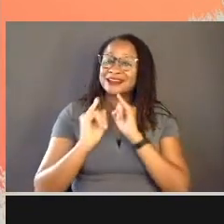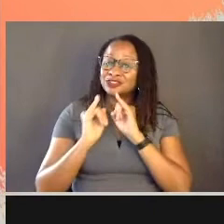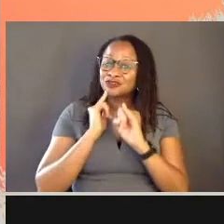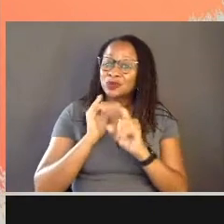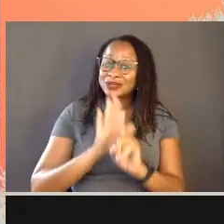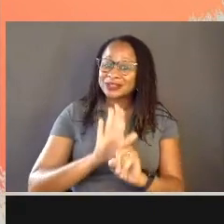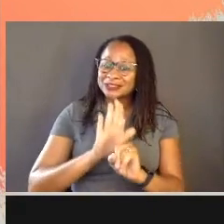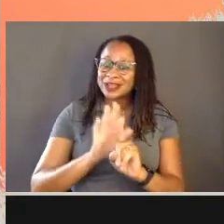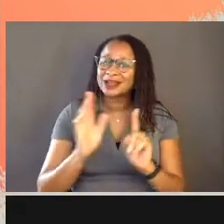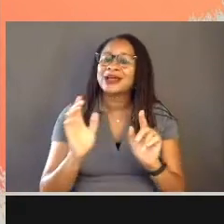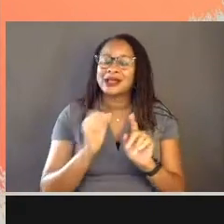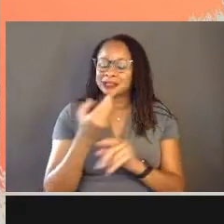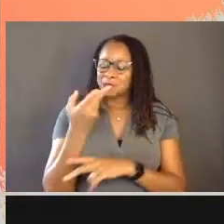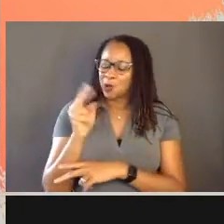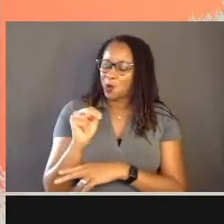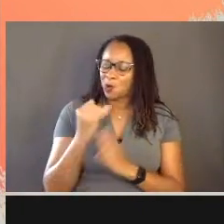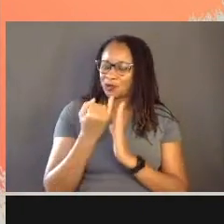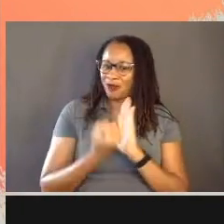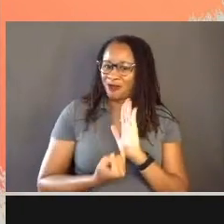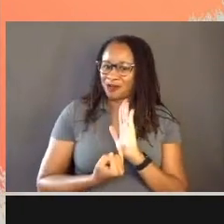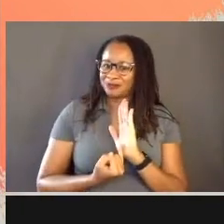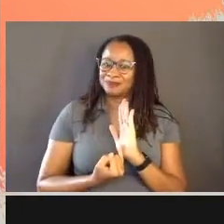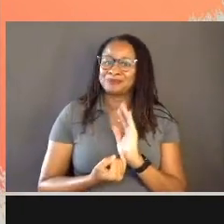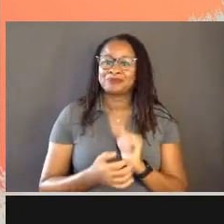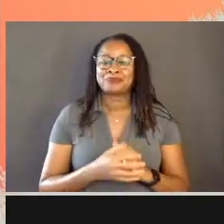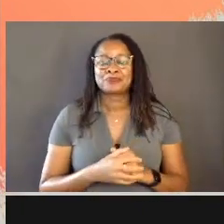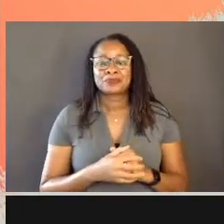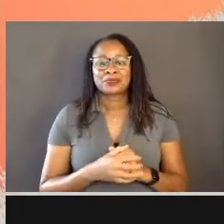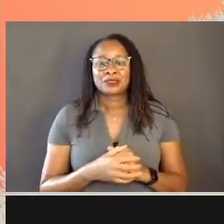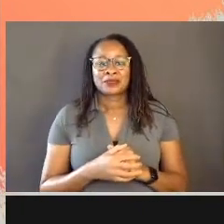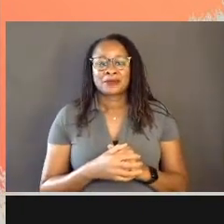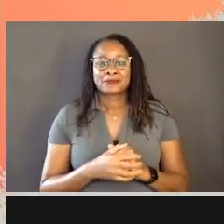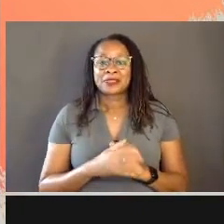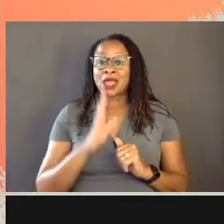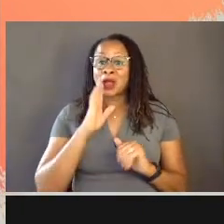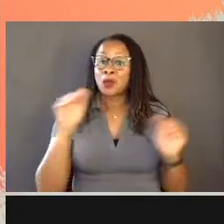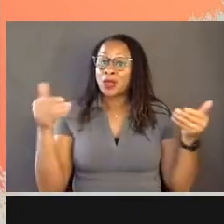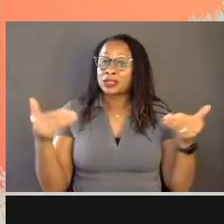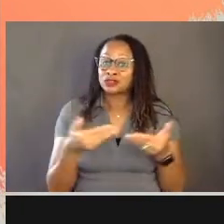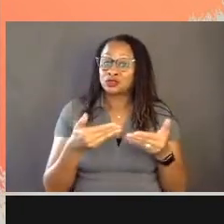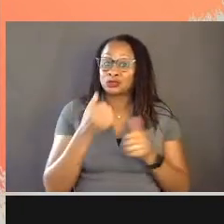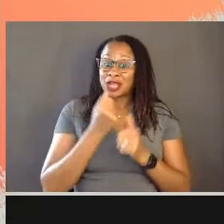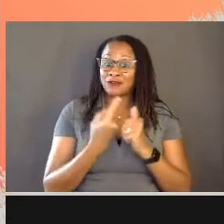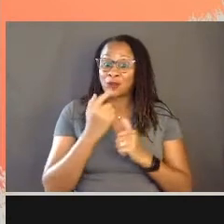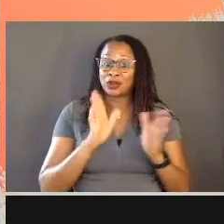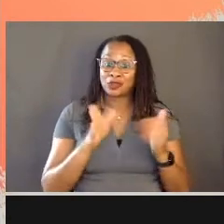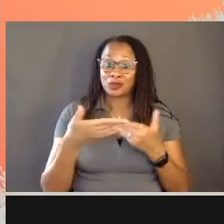its very own art form. And I will introduce everyone in the room by name